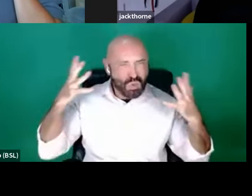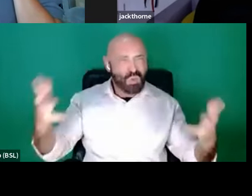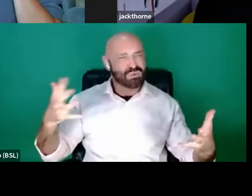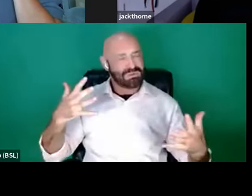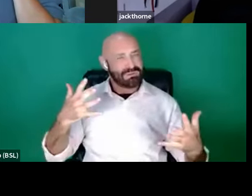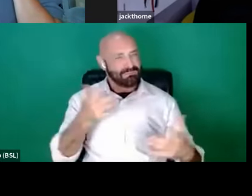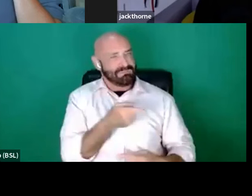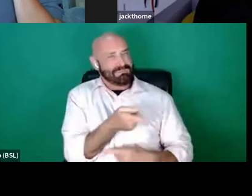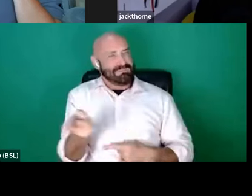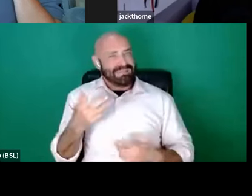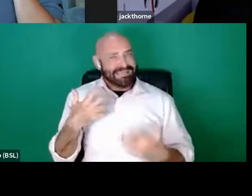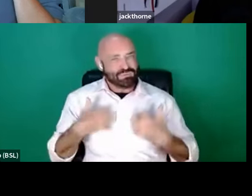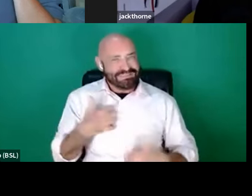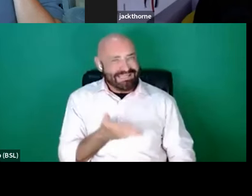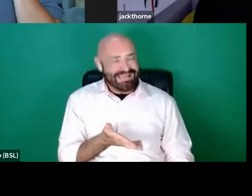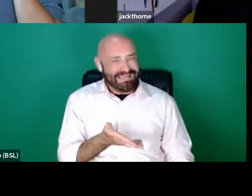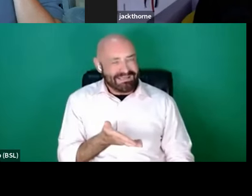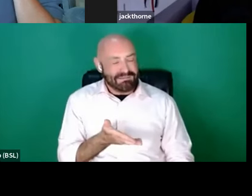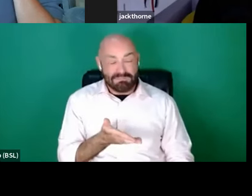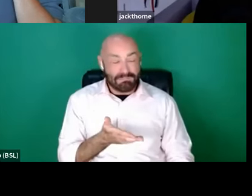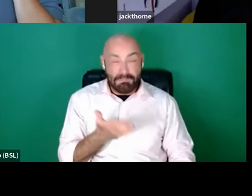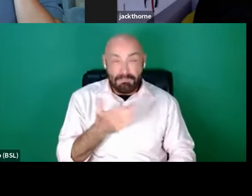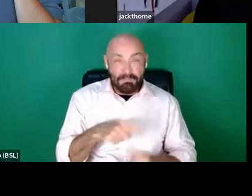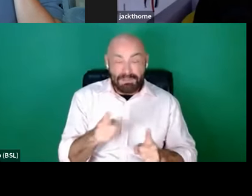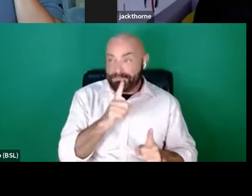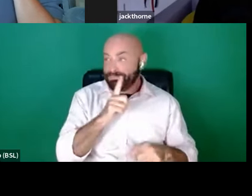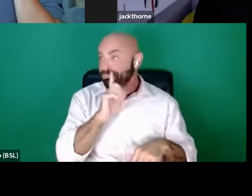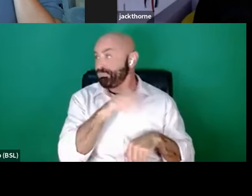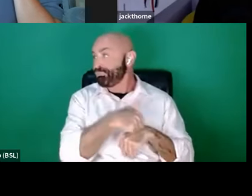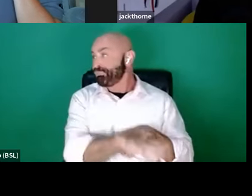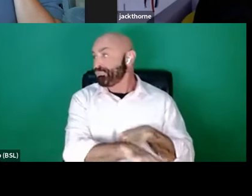that's completely overlooked at the moment.